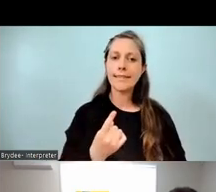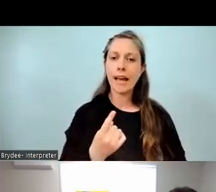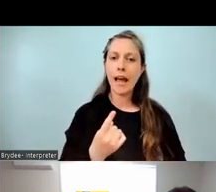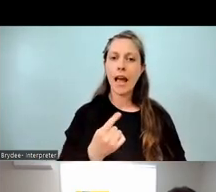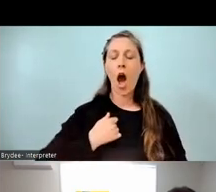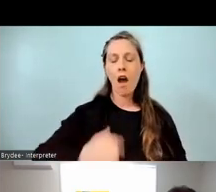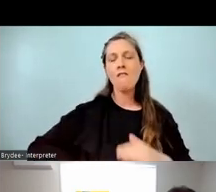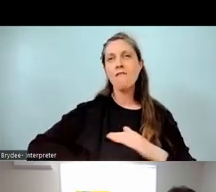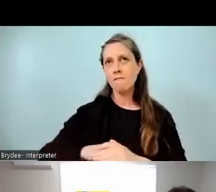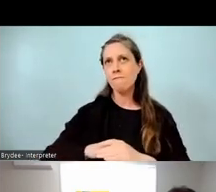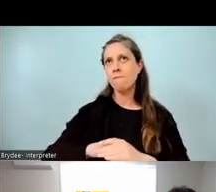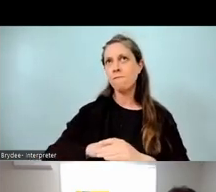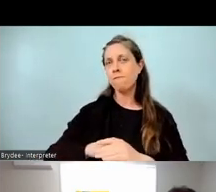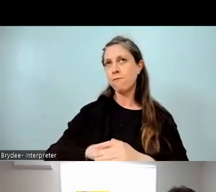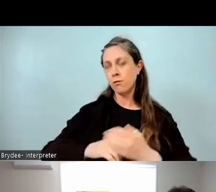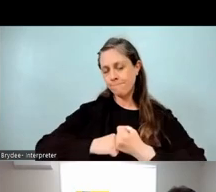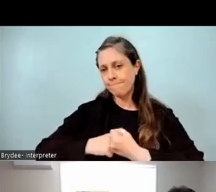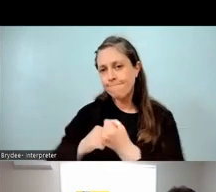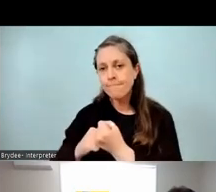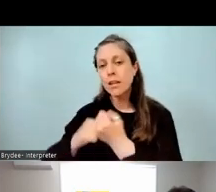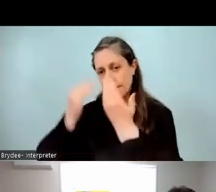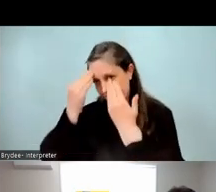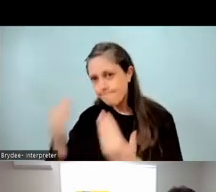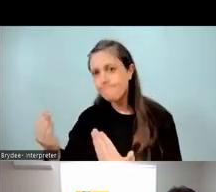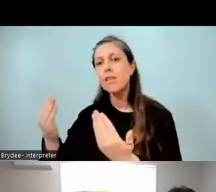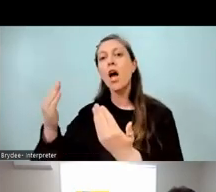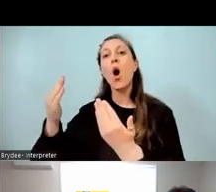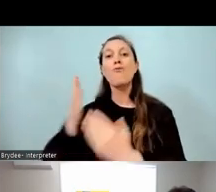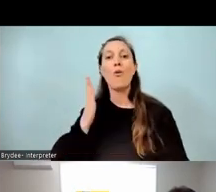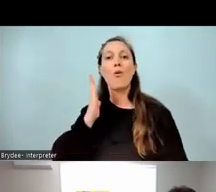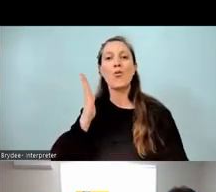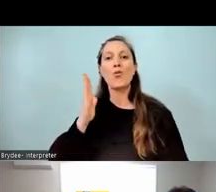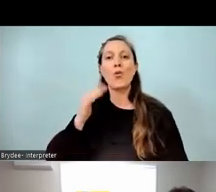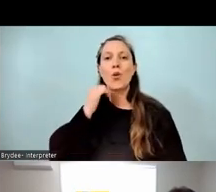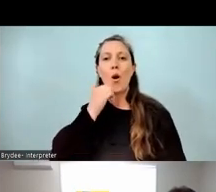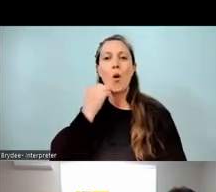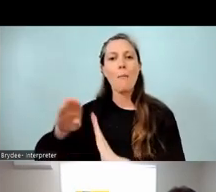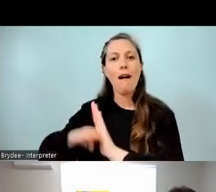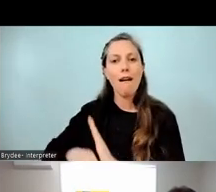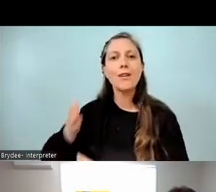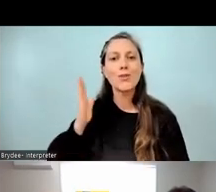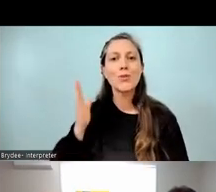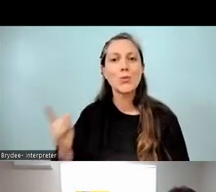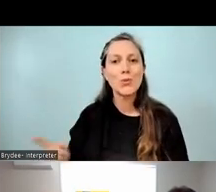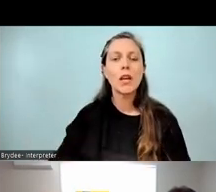and respect for kura kaupapa as well. What I did see here though, in talking to Linda, was that there was an opportunity